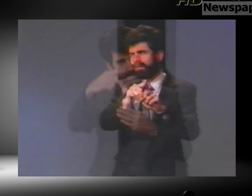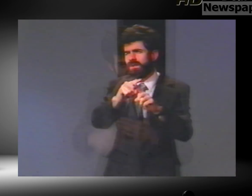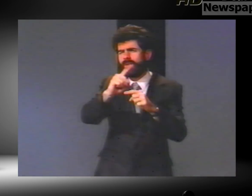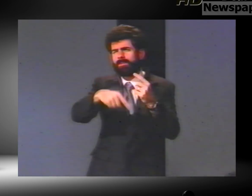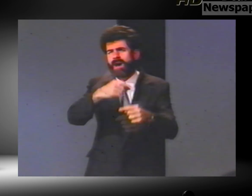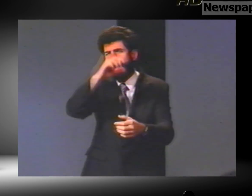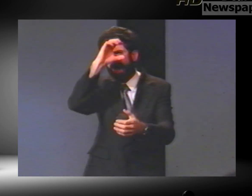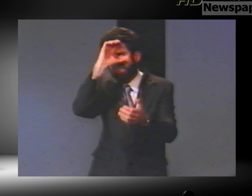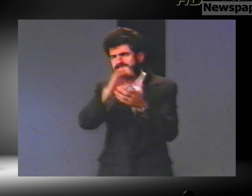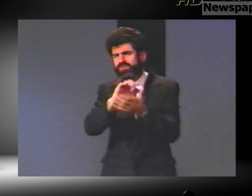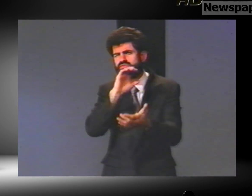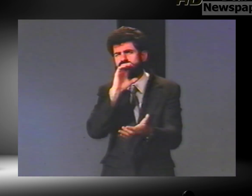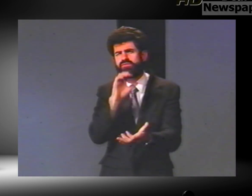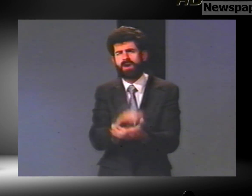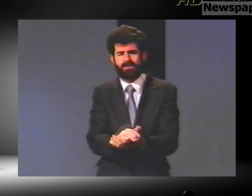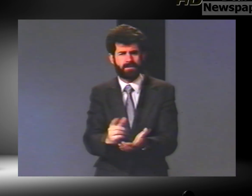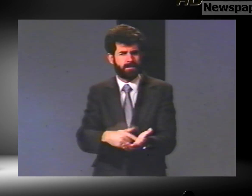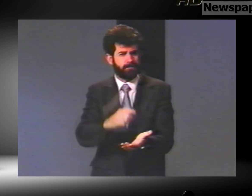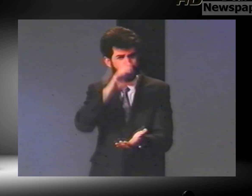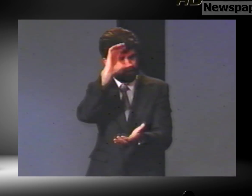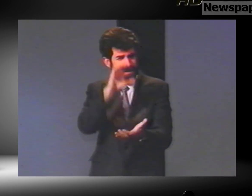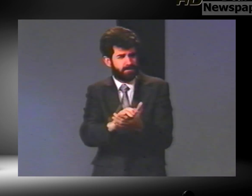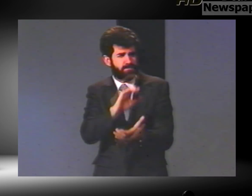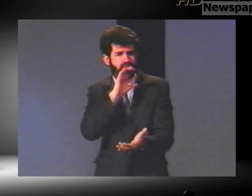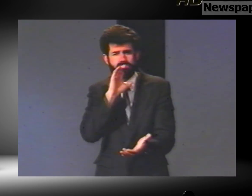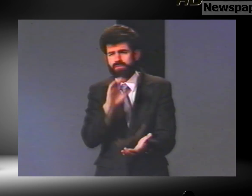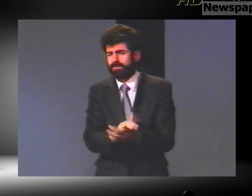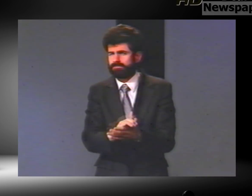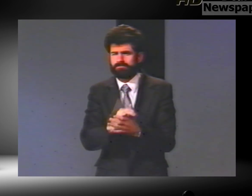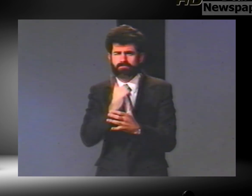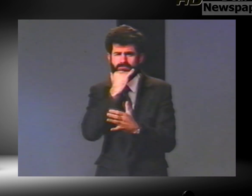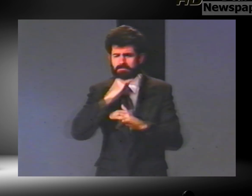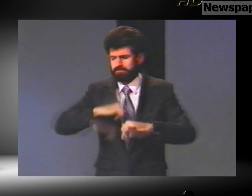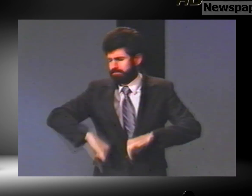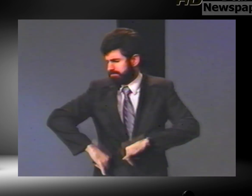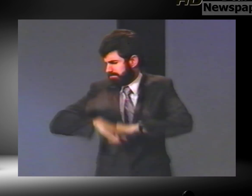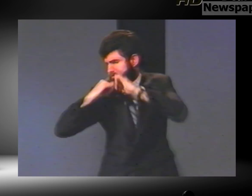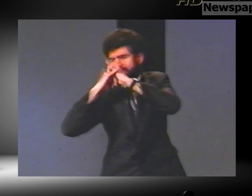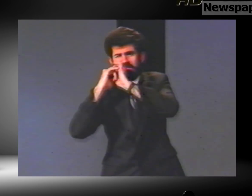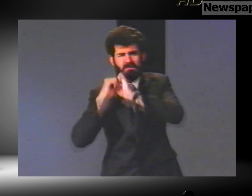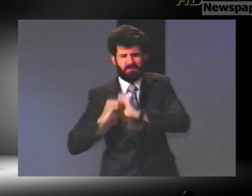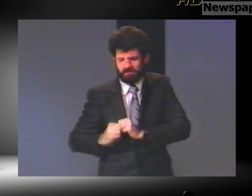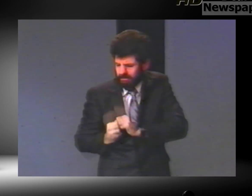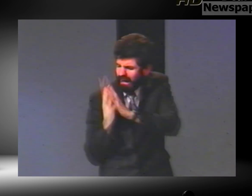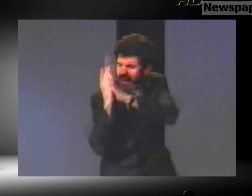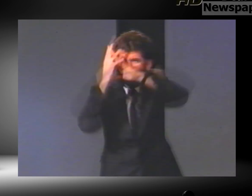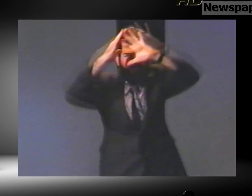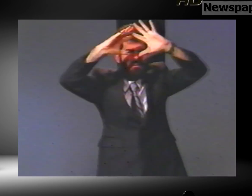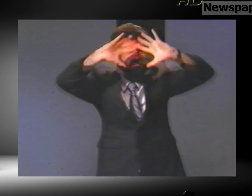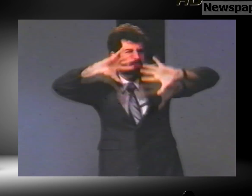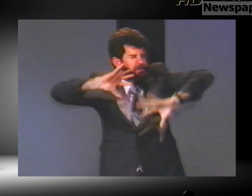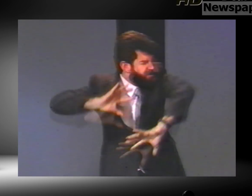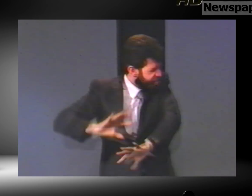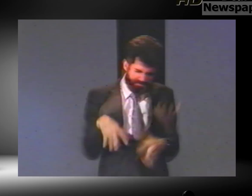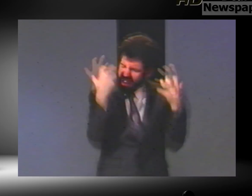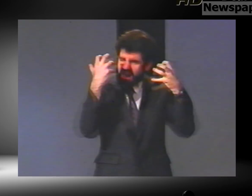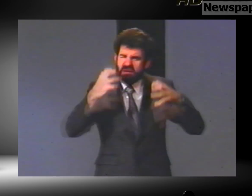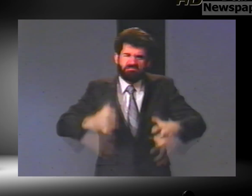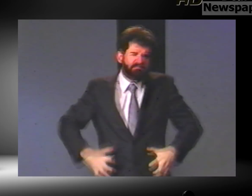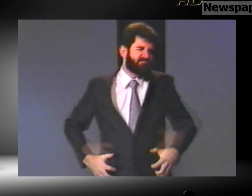A husband and wife are angry at each other commencing an argument leading them to file a divorce.